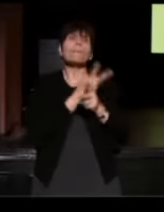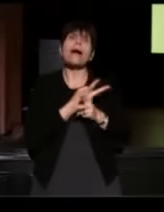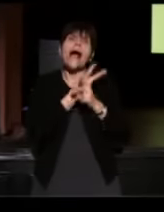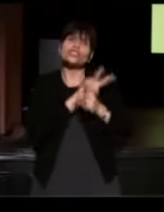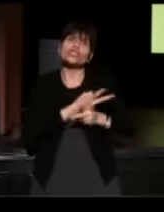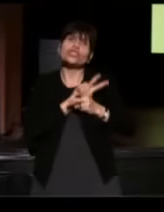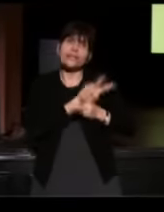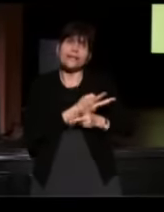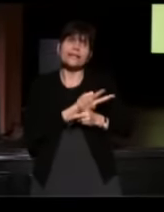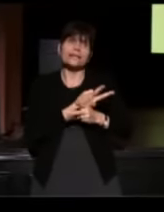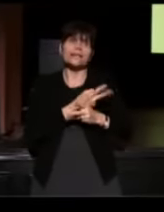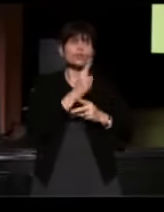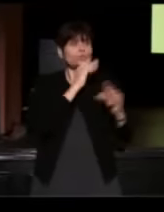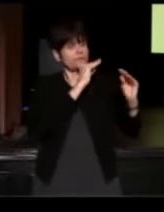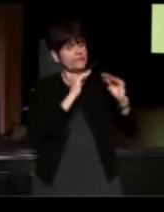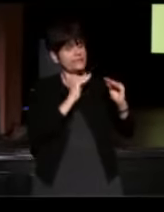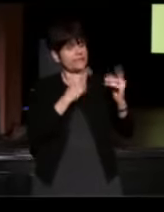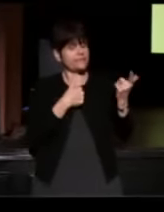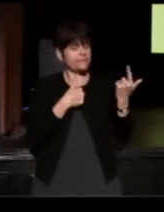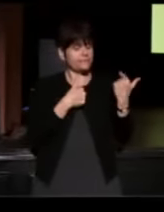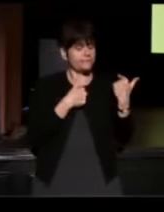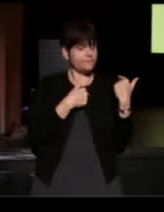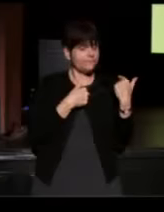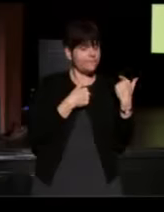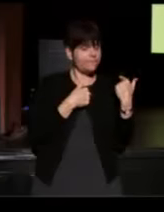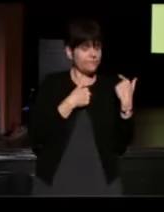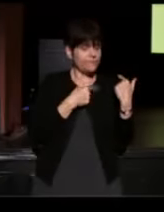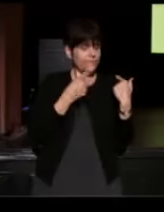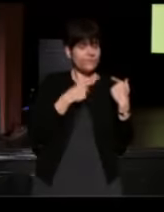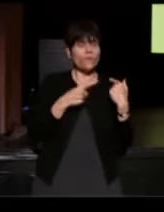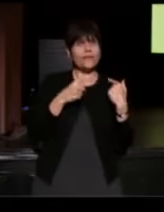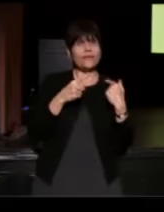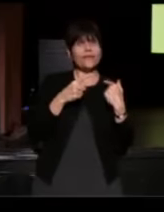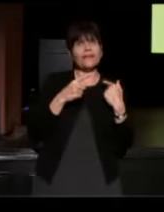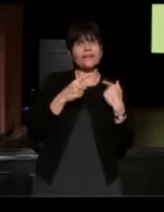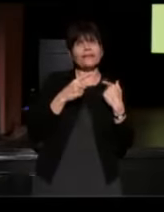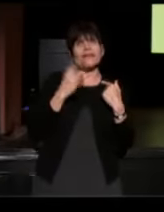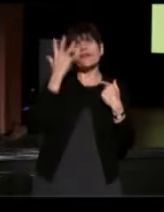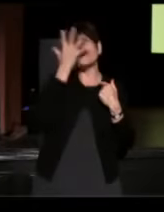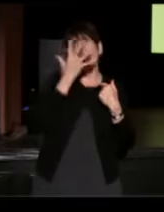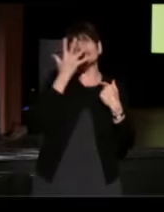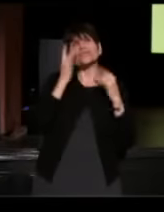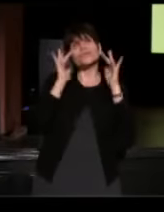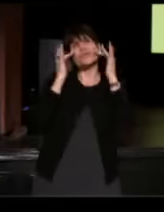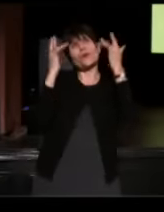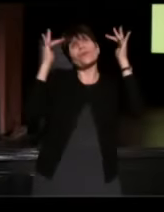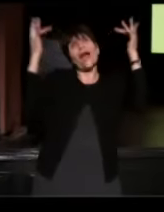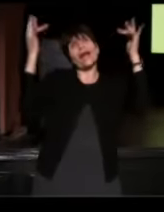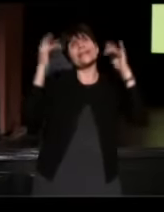Deah, Yusor and Razandis, their face was so radiant, they would just bring light to the room